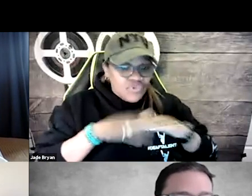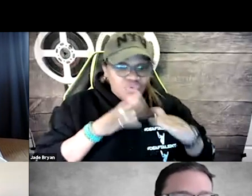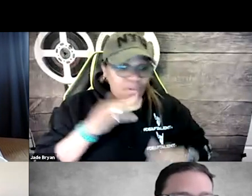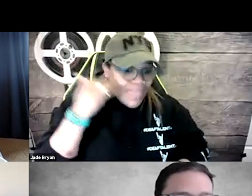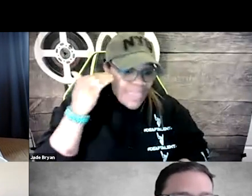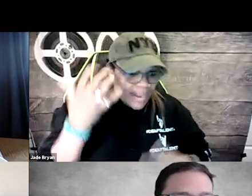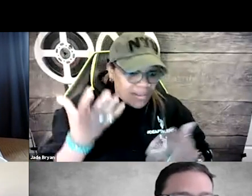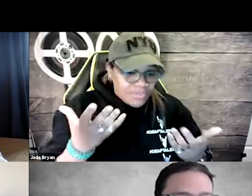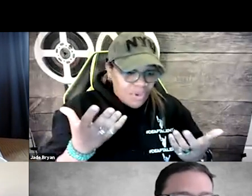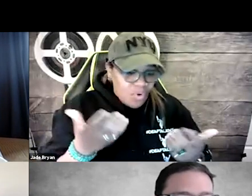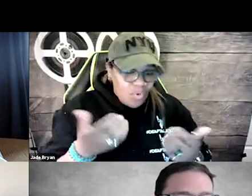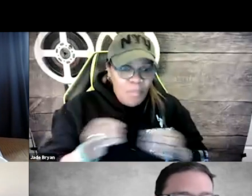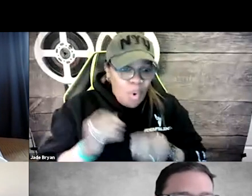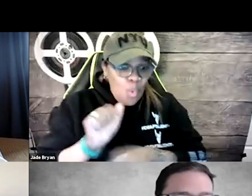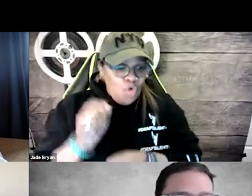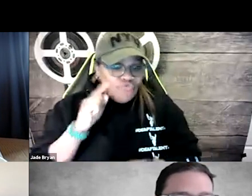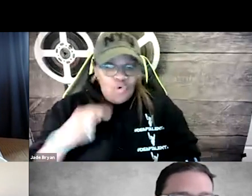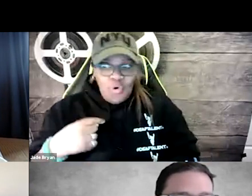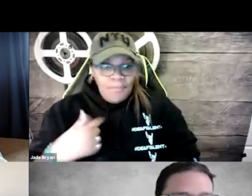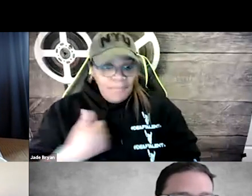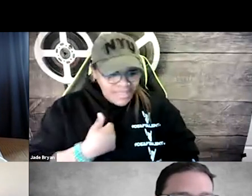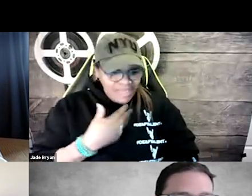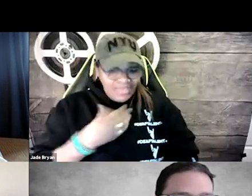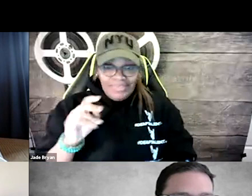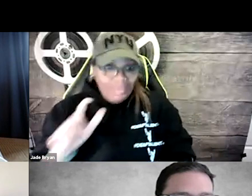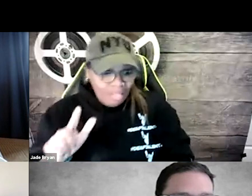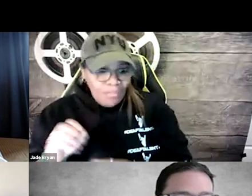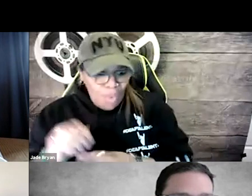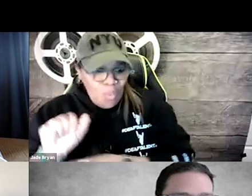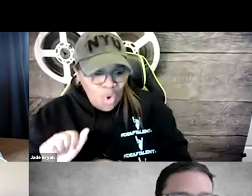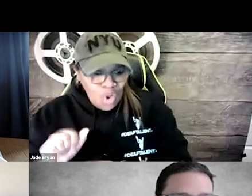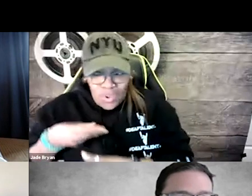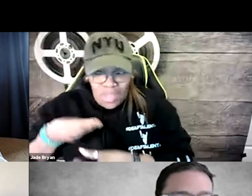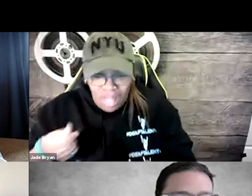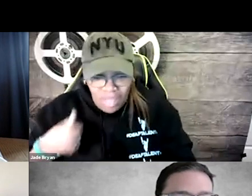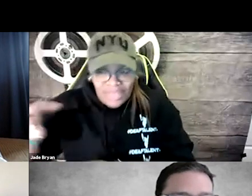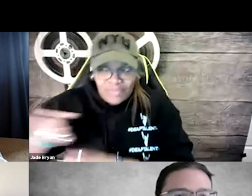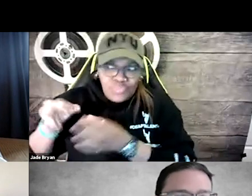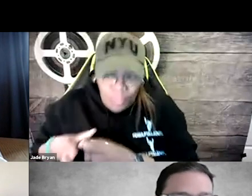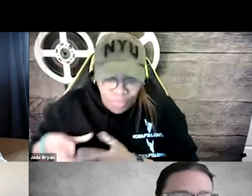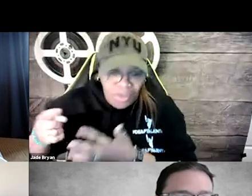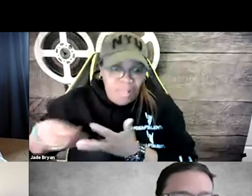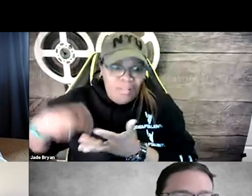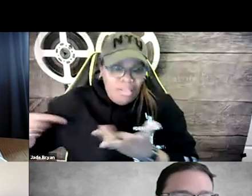Many of them have talking heads that they work with. I work for myself, Dell works for himself.